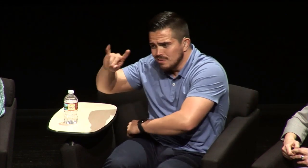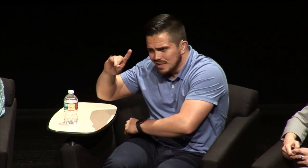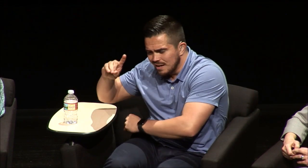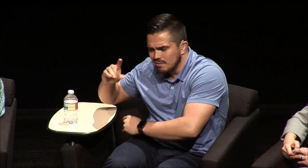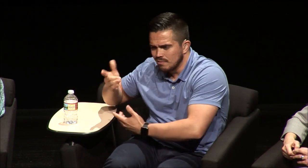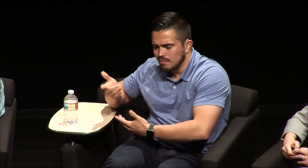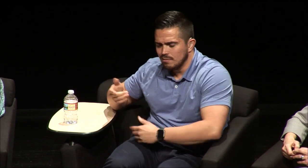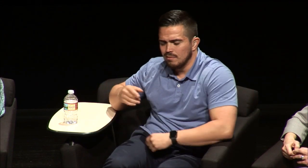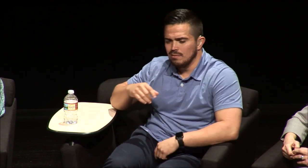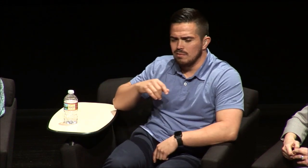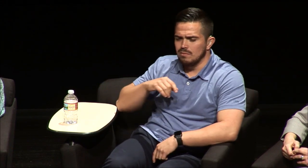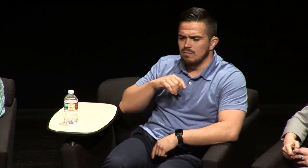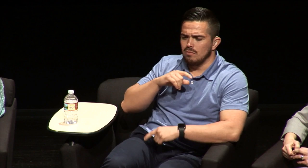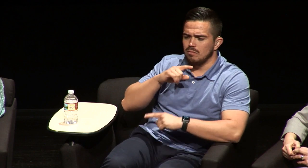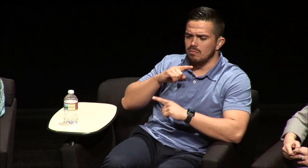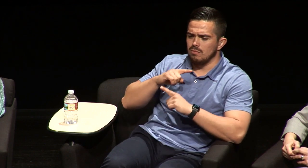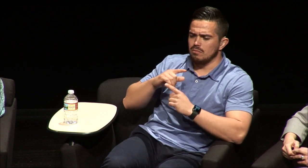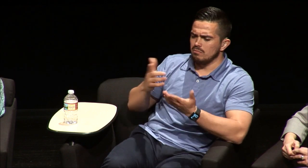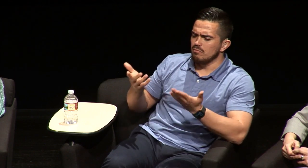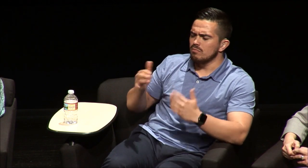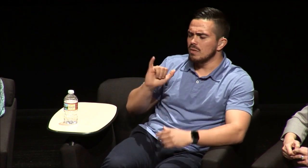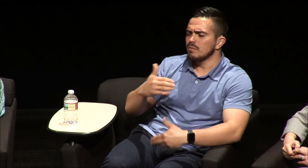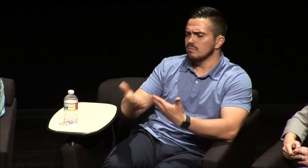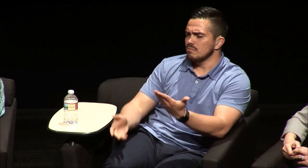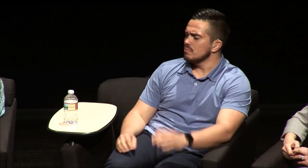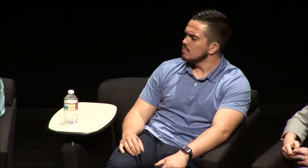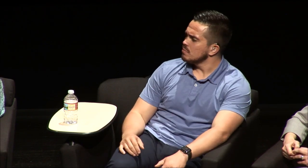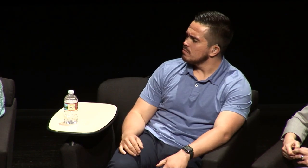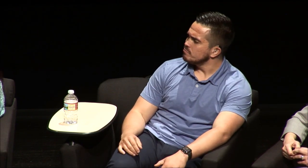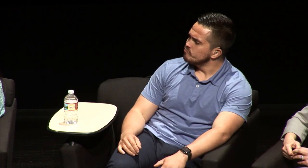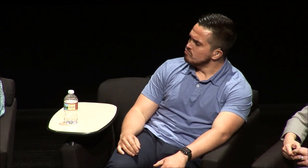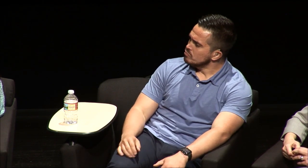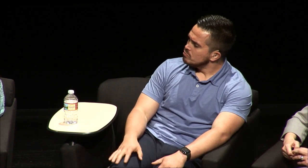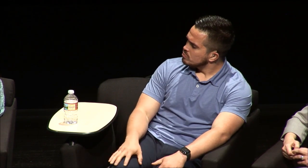me my friends did of course but um but yeah that's that was kind of my